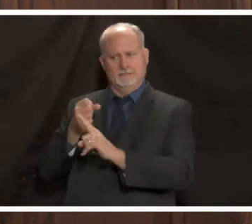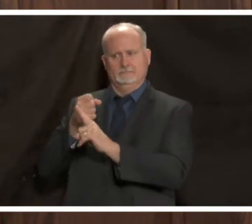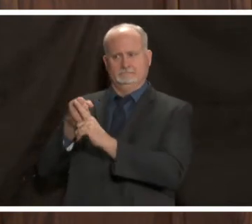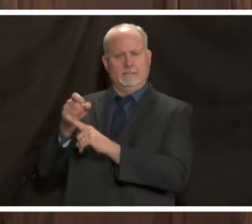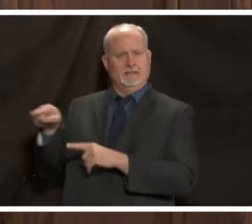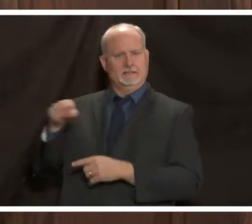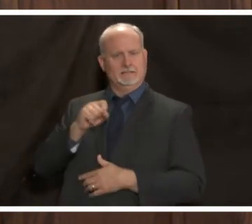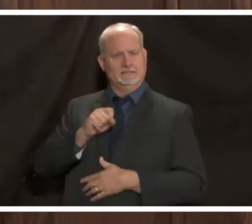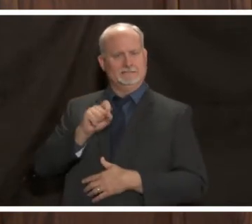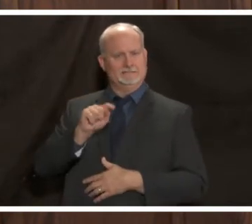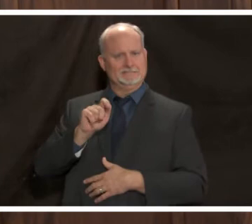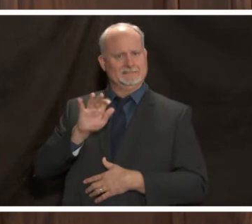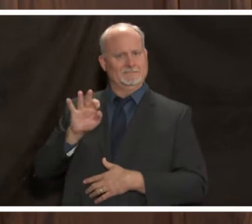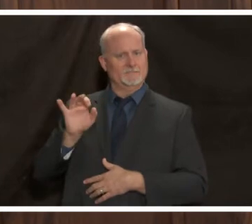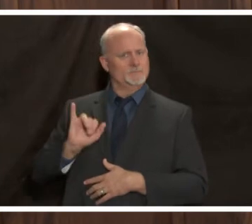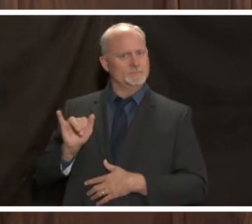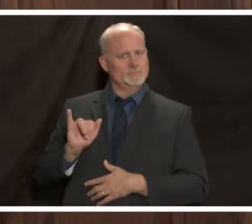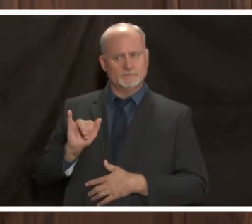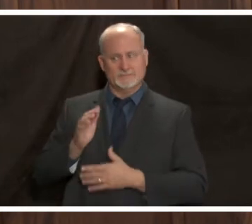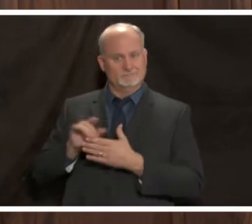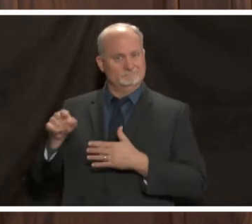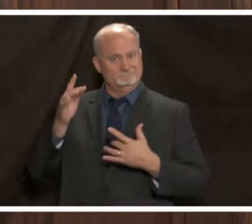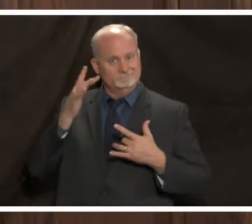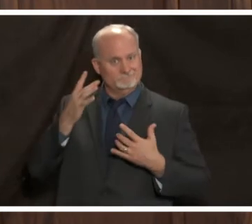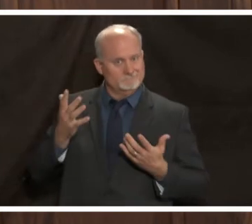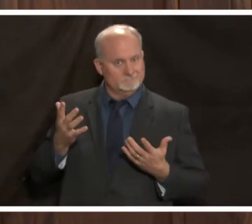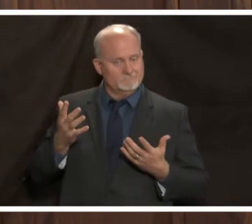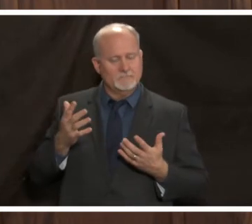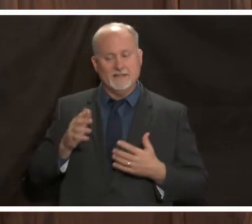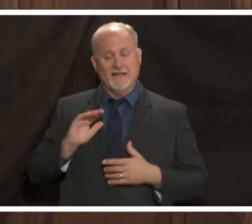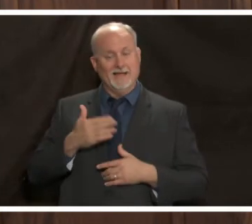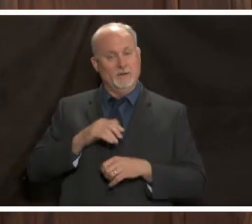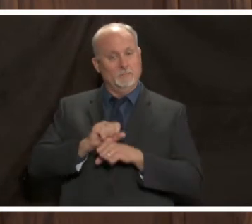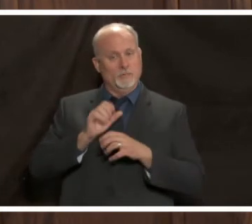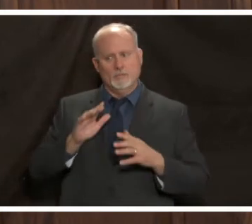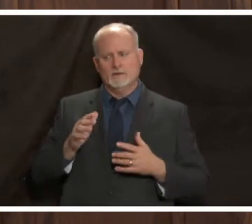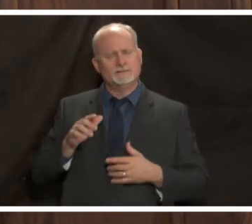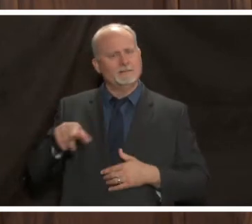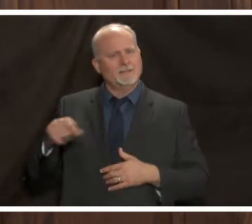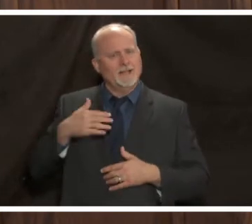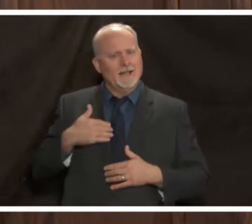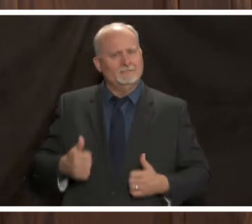and and i said earlier and i'll say again you know our employees have lives outside of work and so